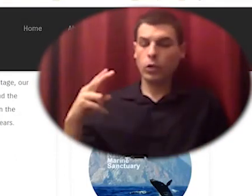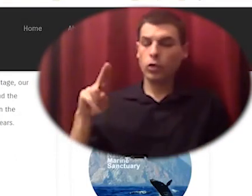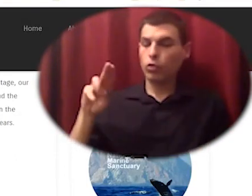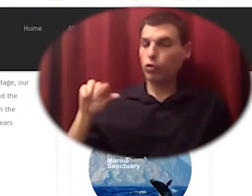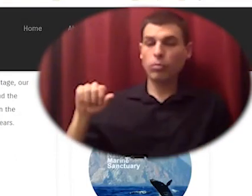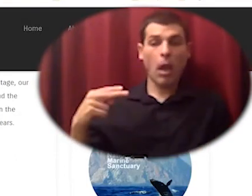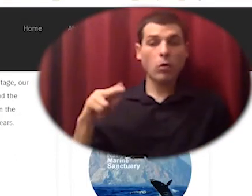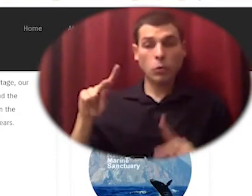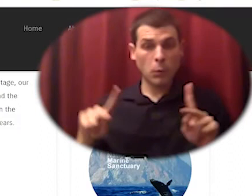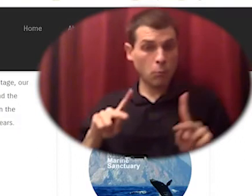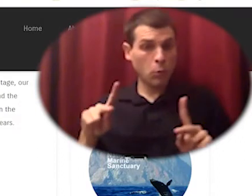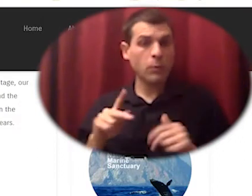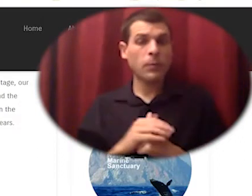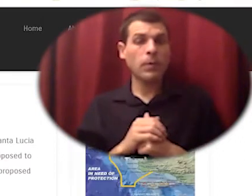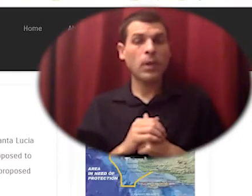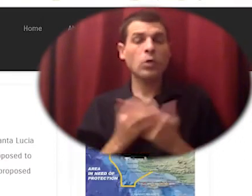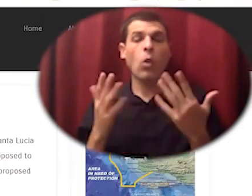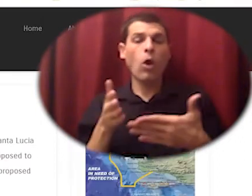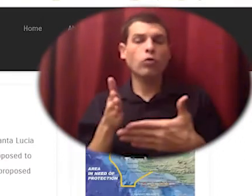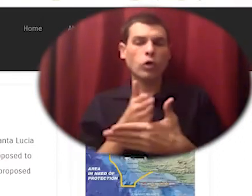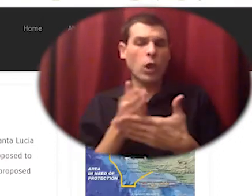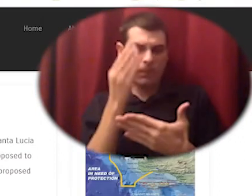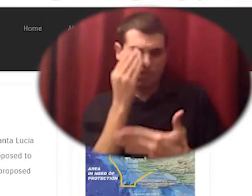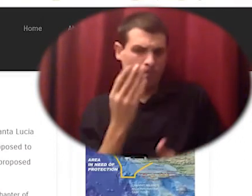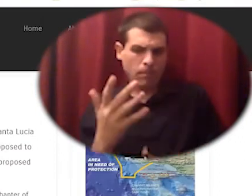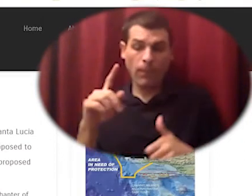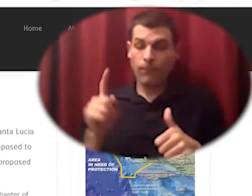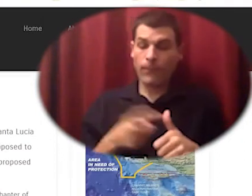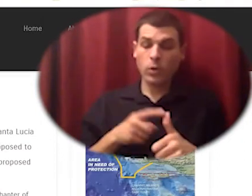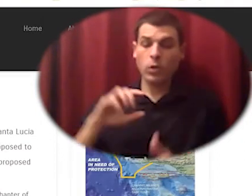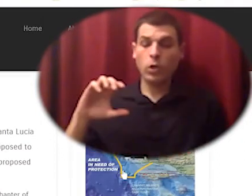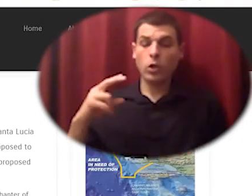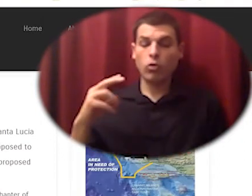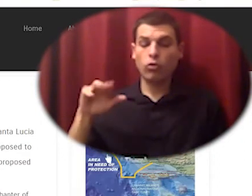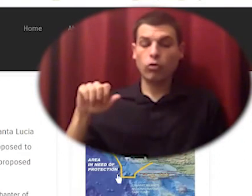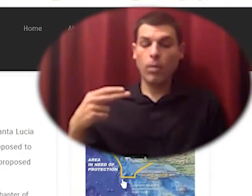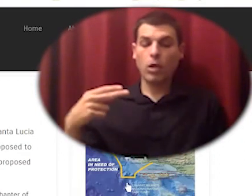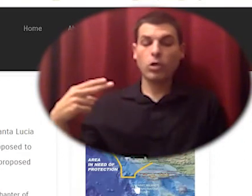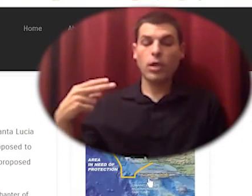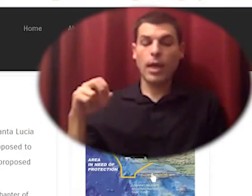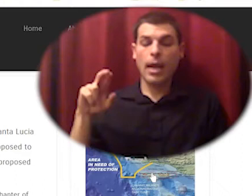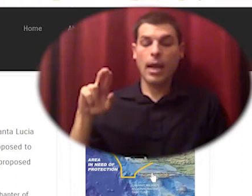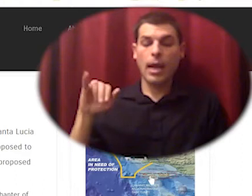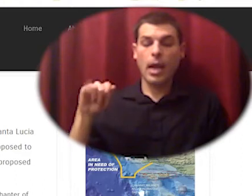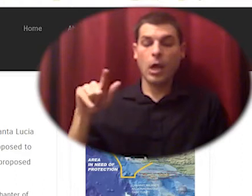the first i want to share is the Chumash heritage national marine sanctuary